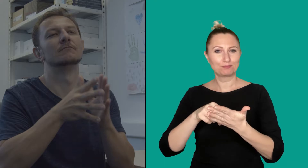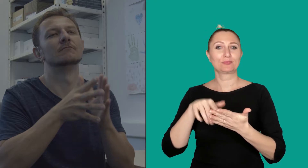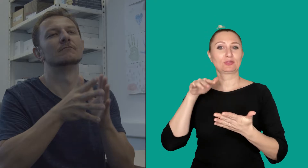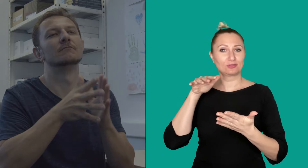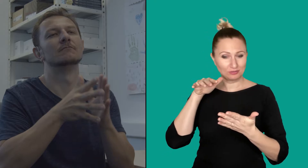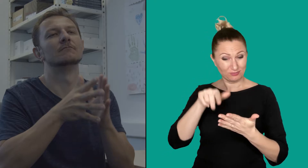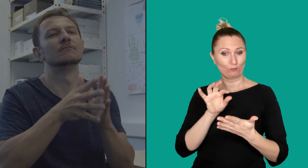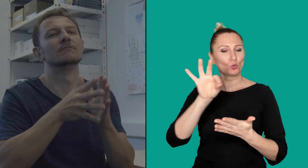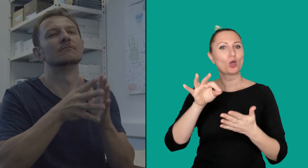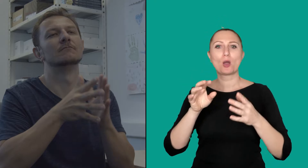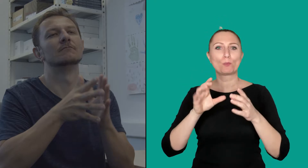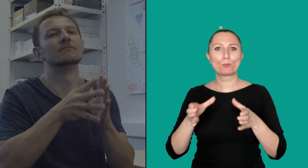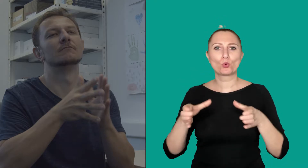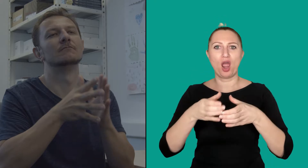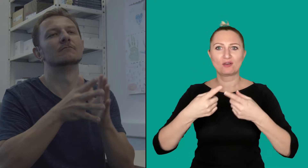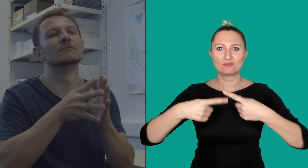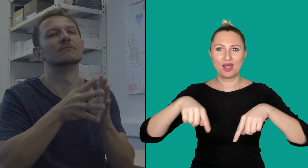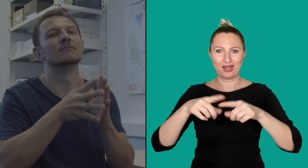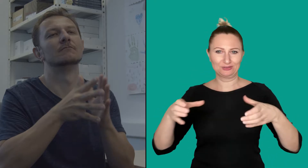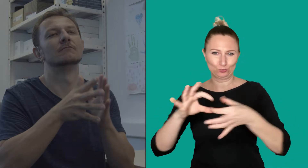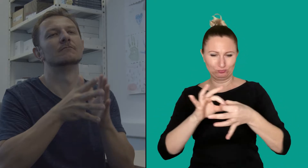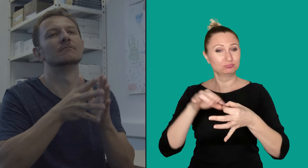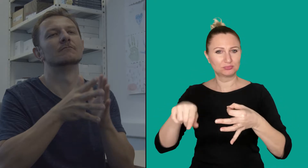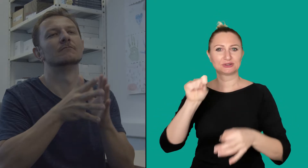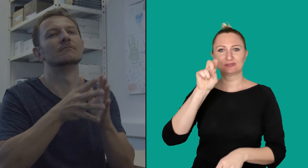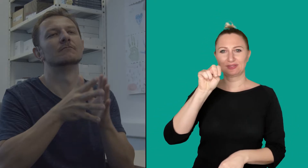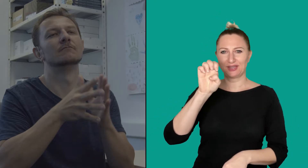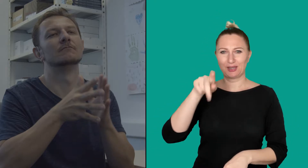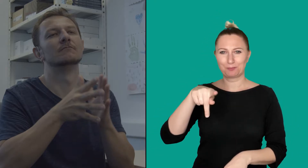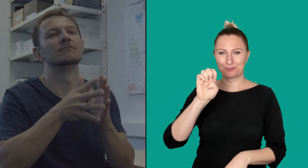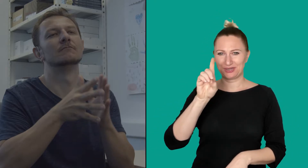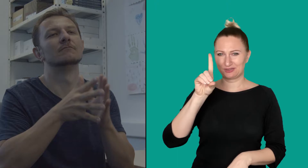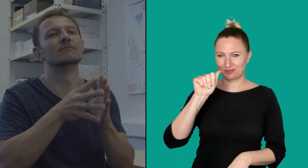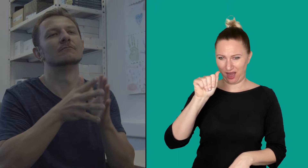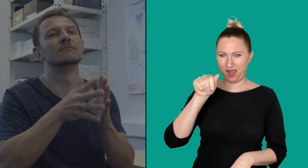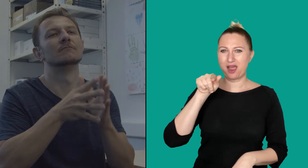Within the civic association Snepeda,